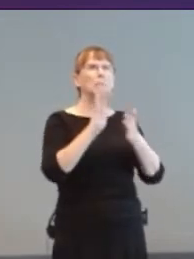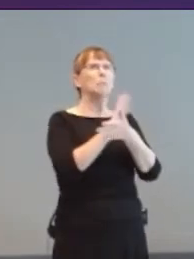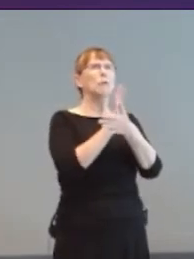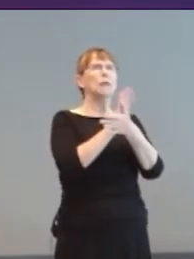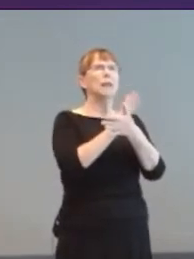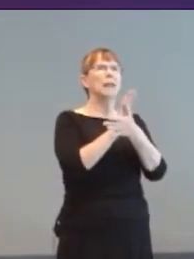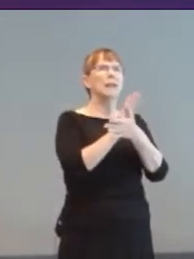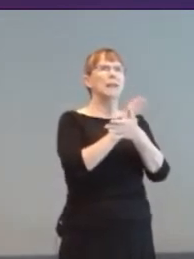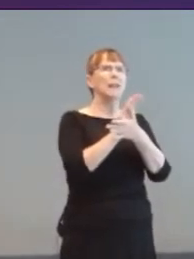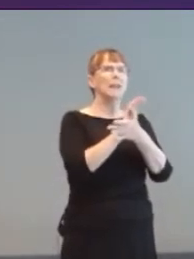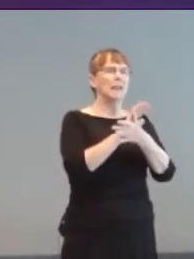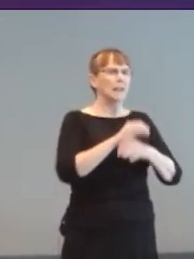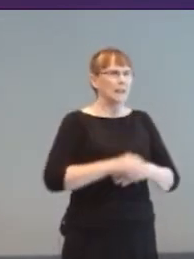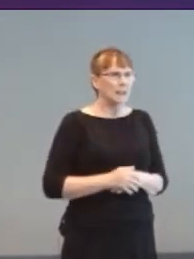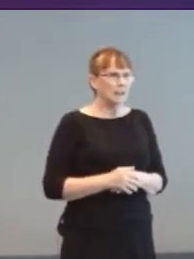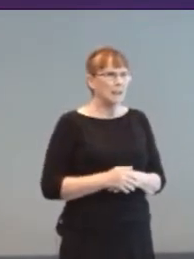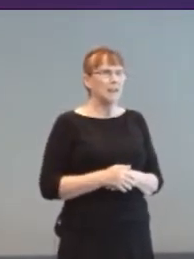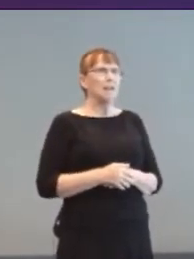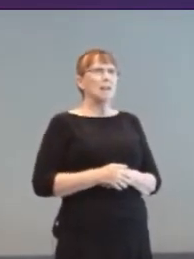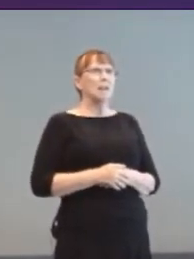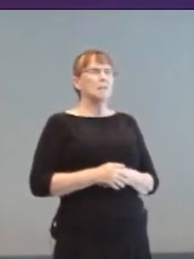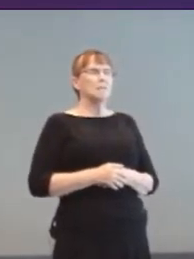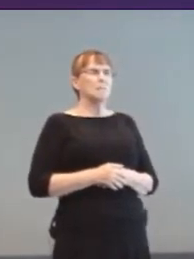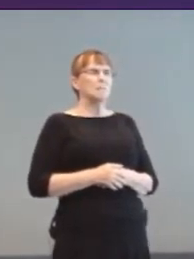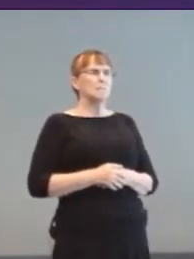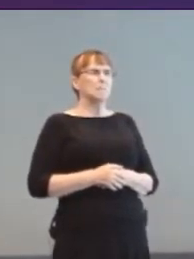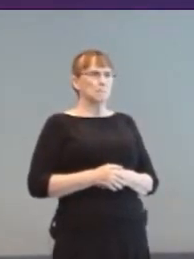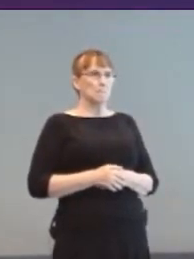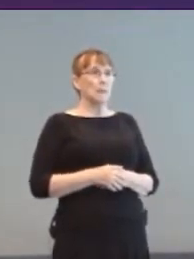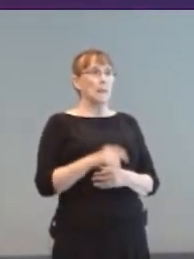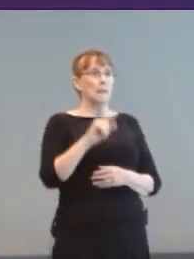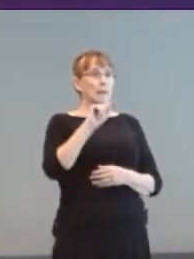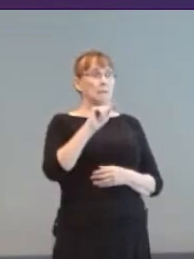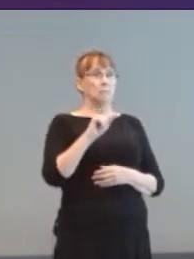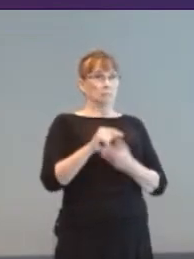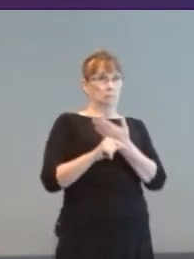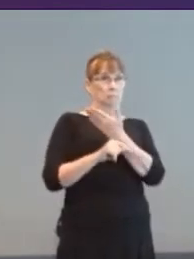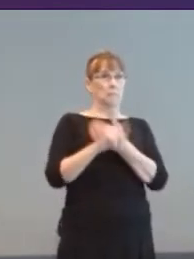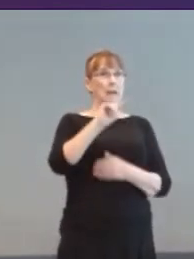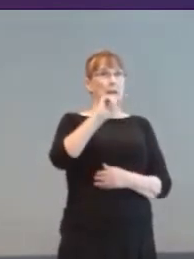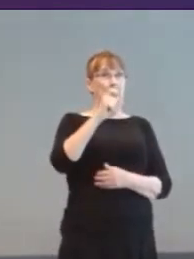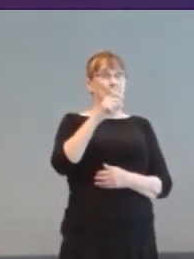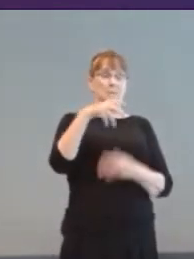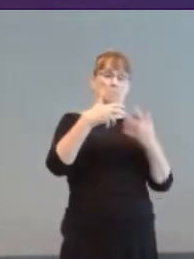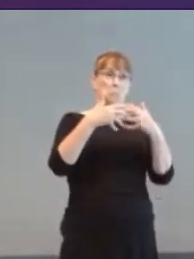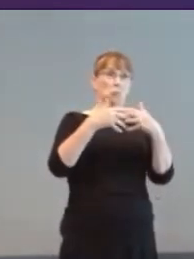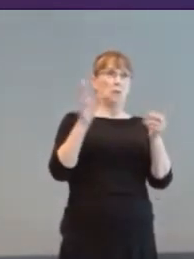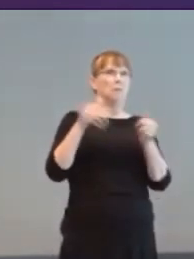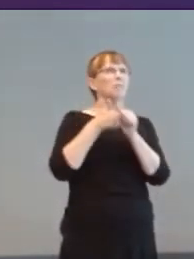Automata’s Deus Ex Machina was based on Shakespeare’s “the seven ages of man”.